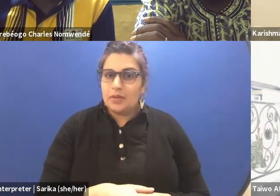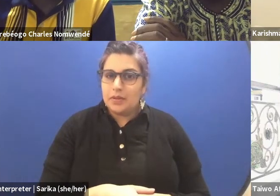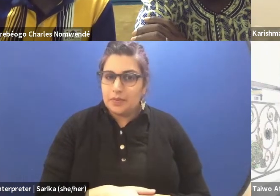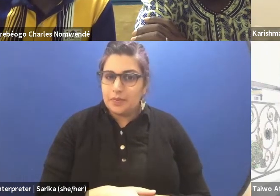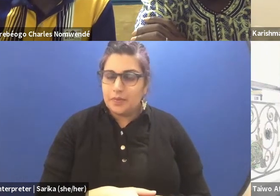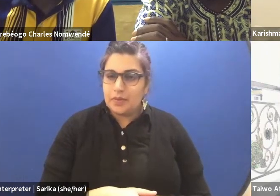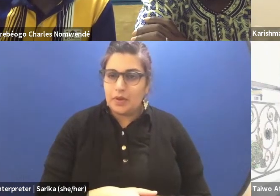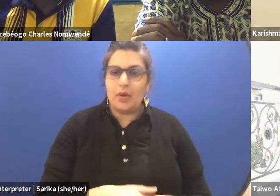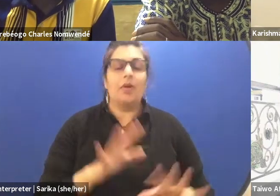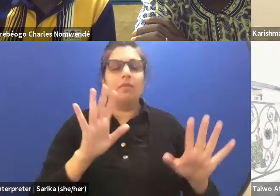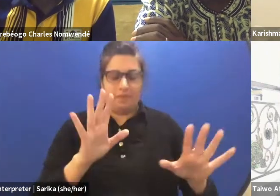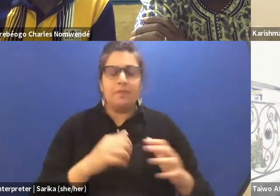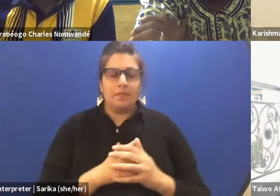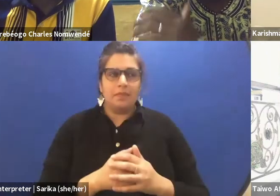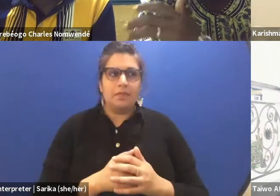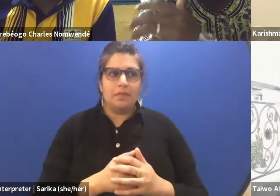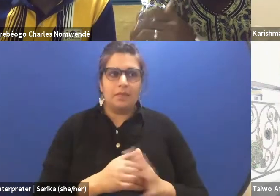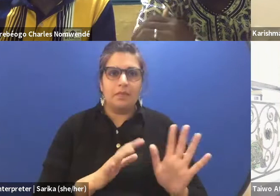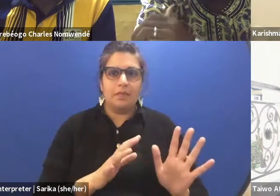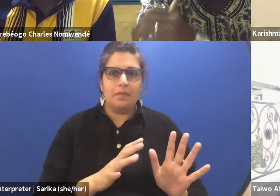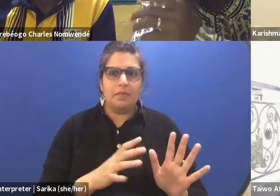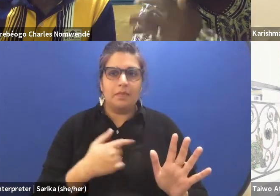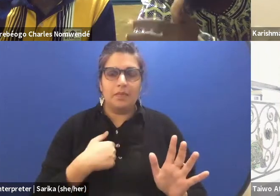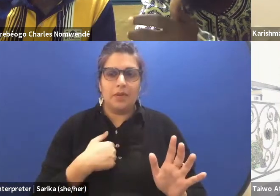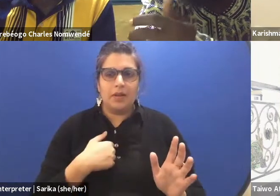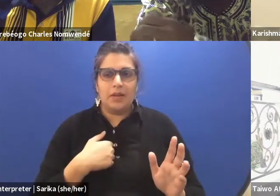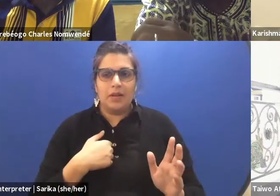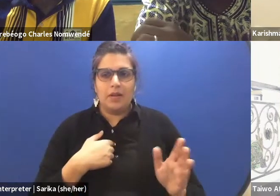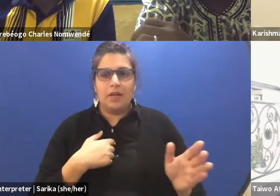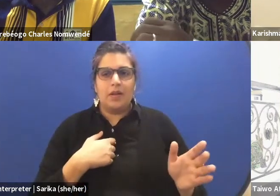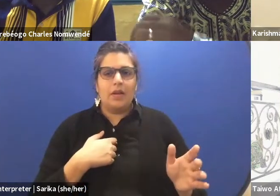When I answer a question to someone or to a problem,